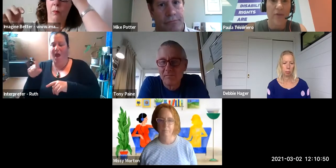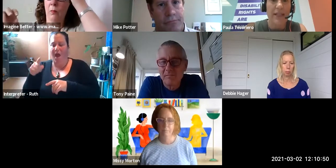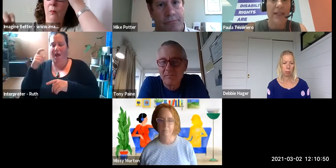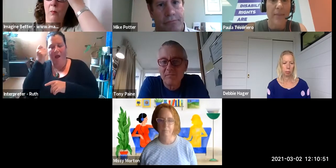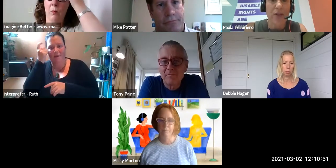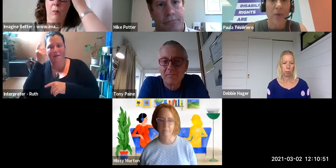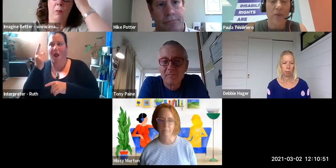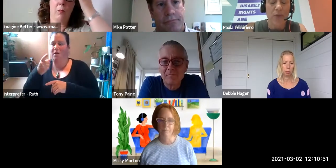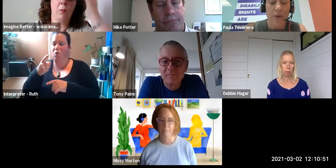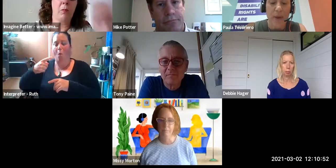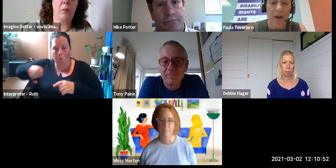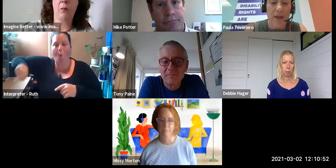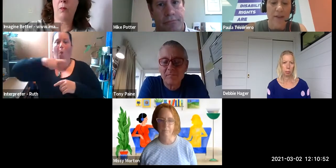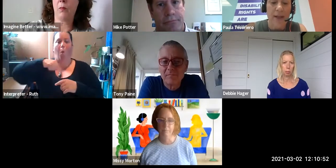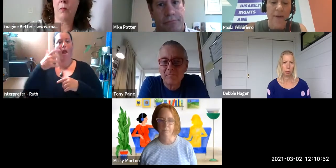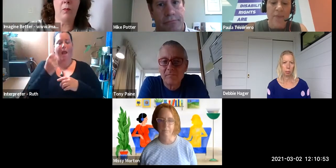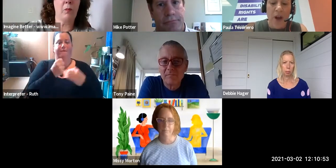to really dismantle - those barriers.